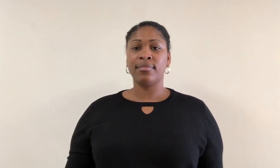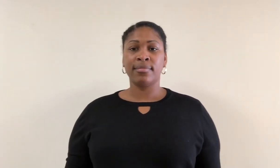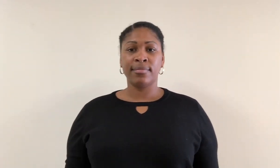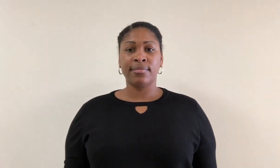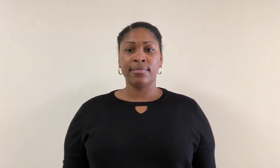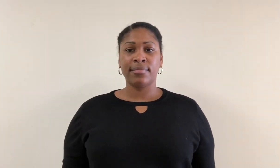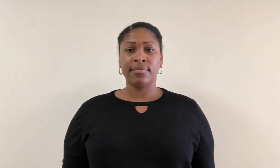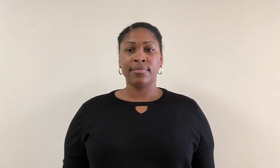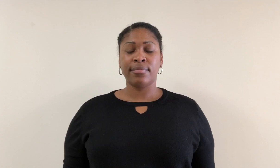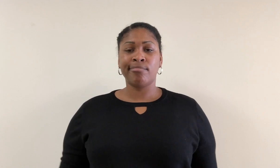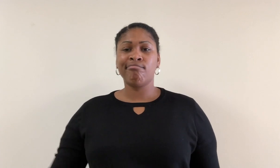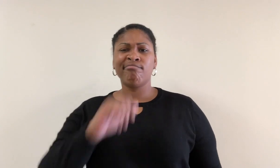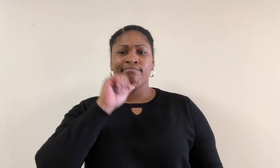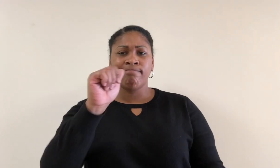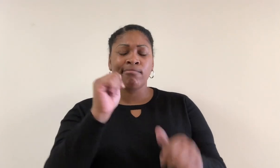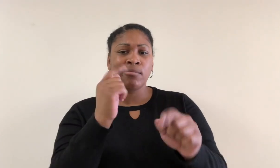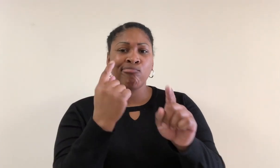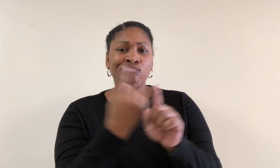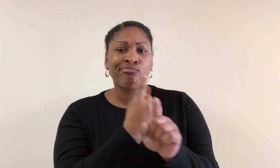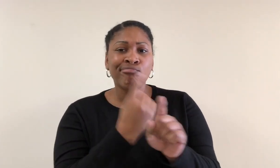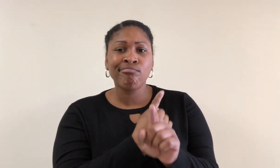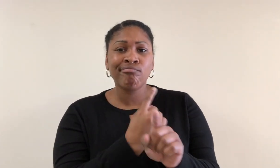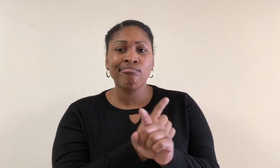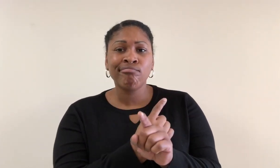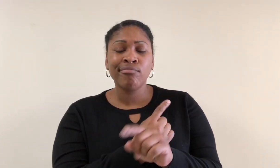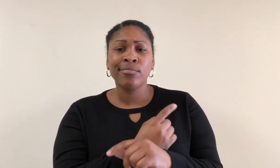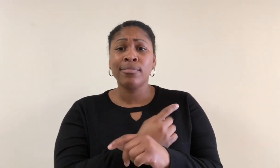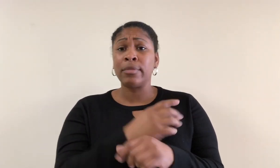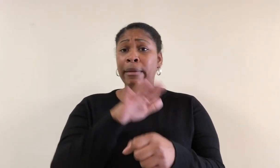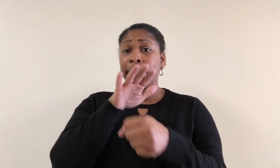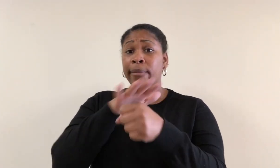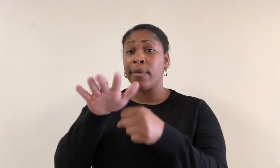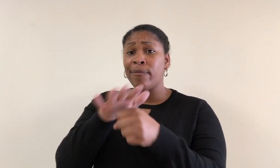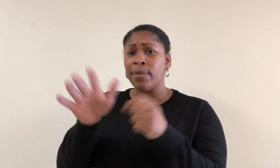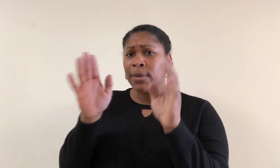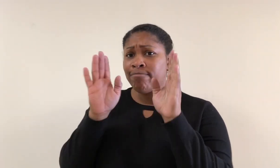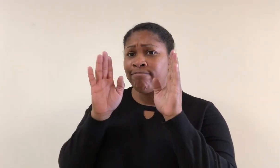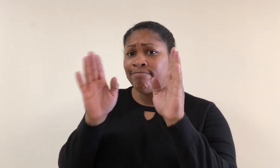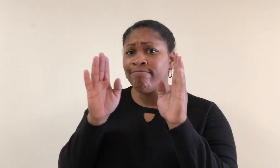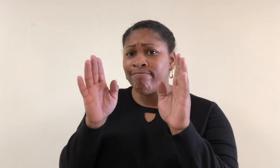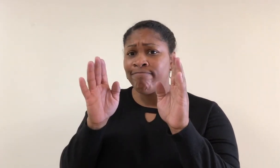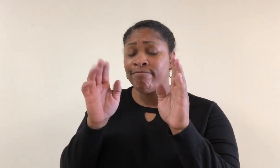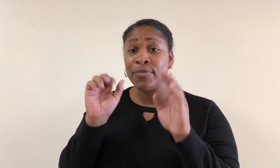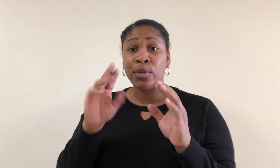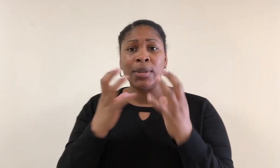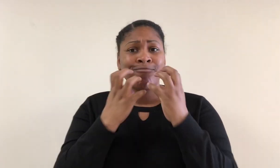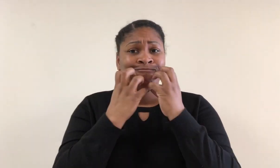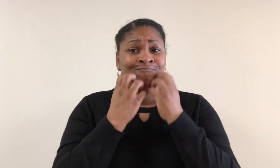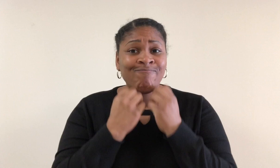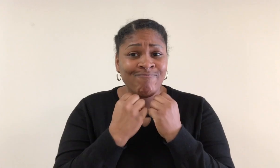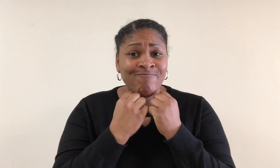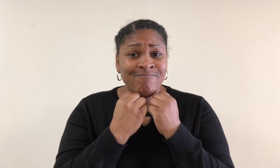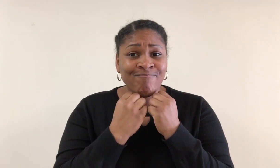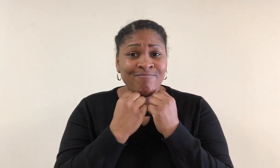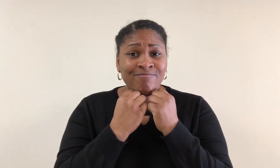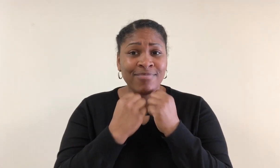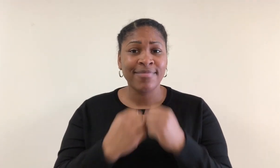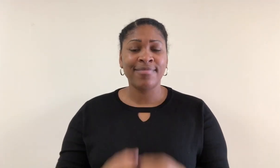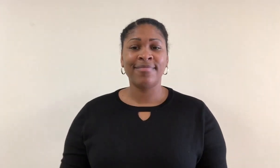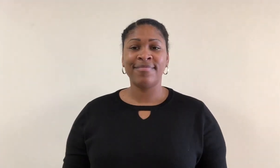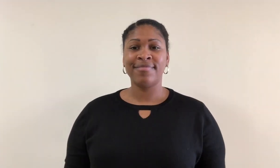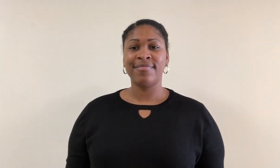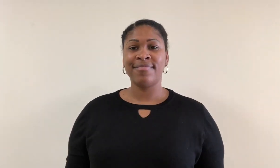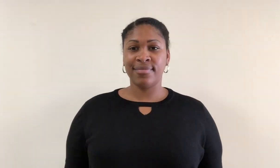Not properly or sufficiently attended to or cared for.